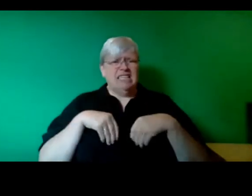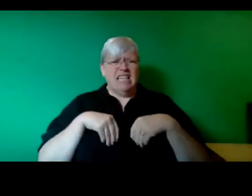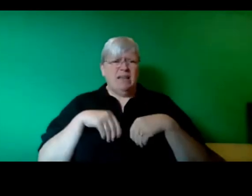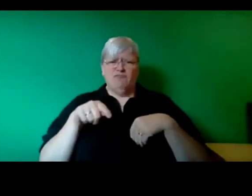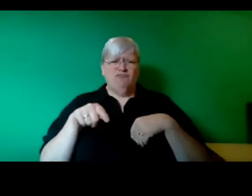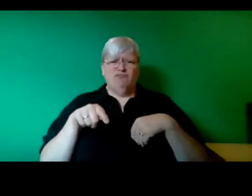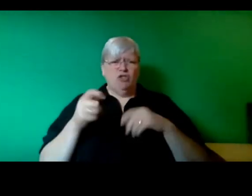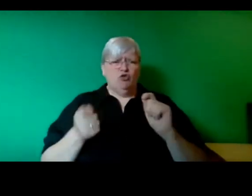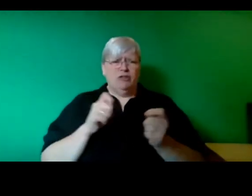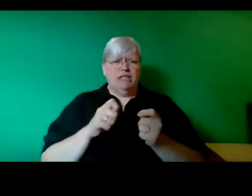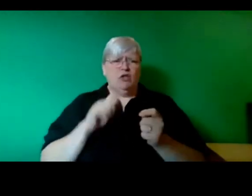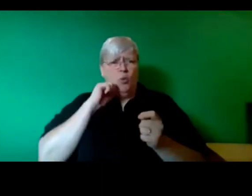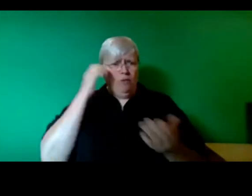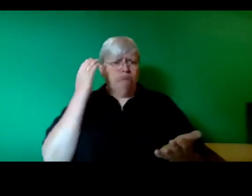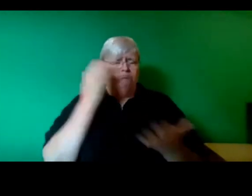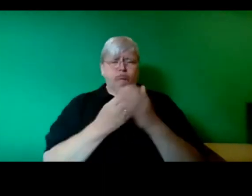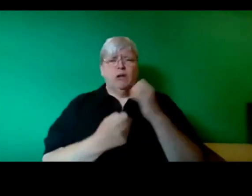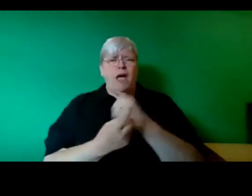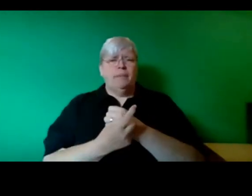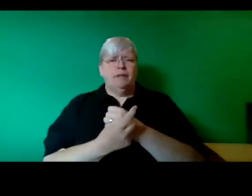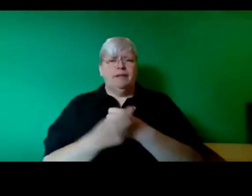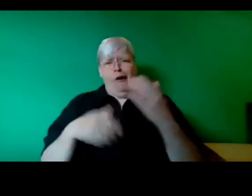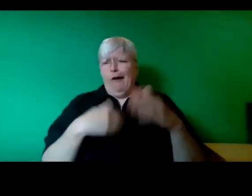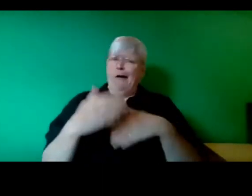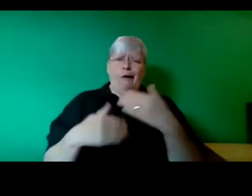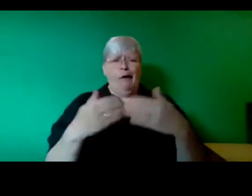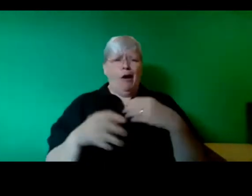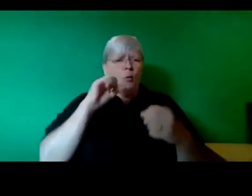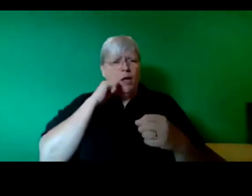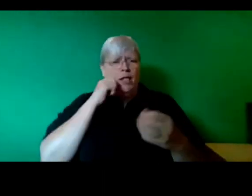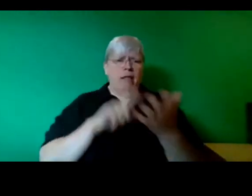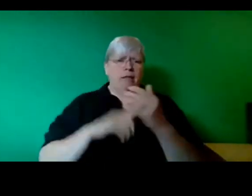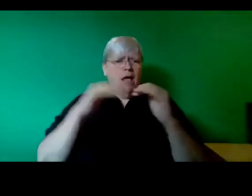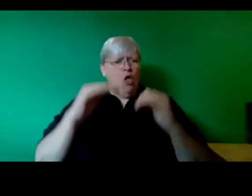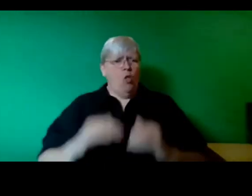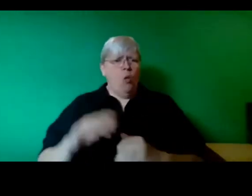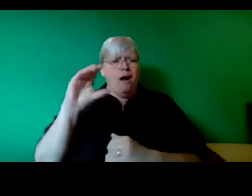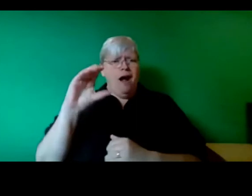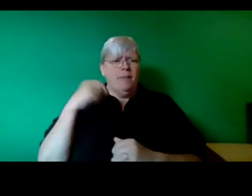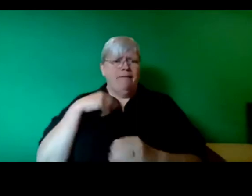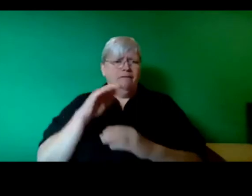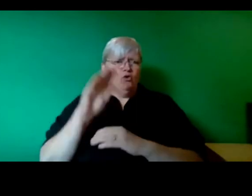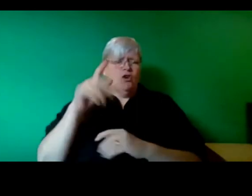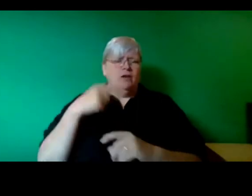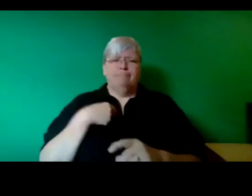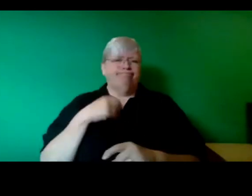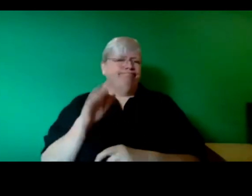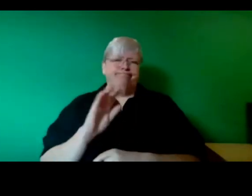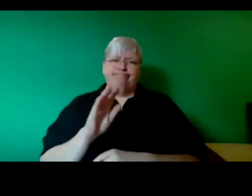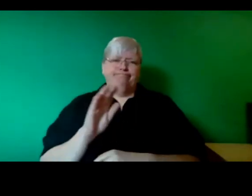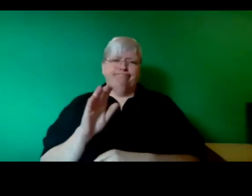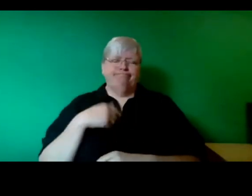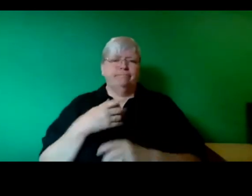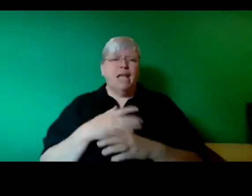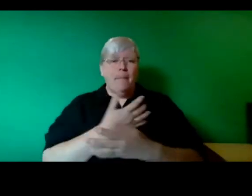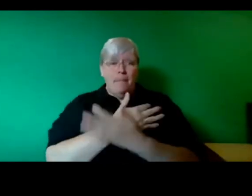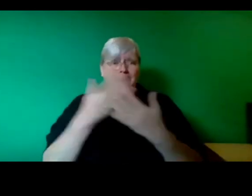that there's, you know we're on our way to a low carbon future. There are a lot of changes going on in the world, there's no doubt about that and we know